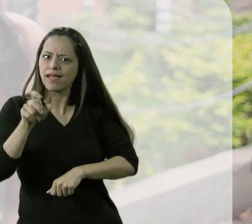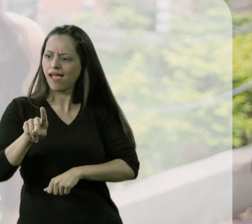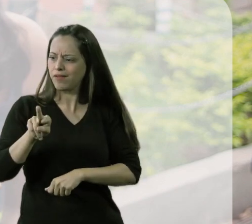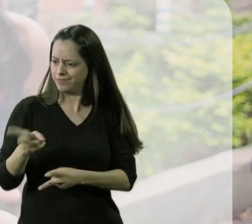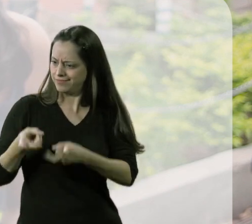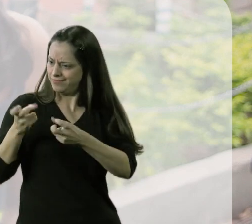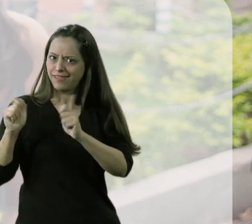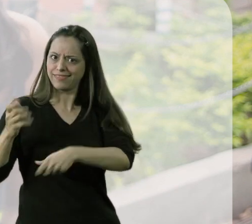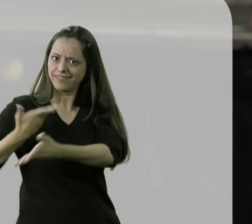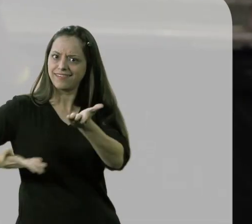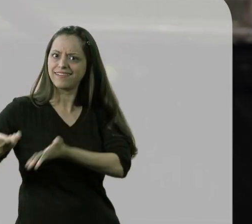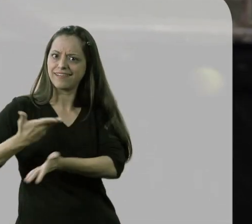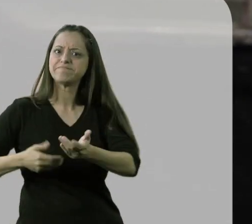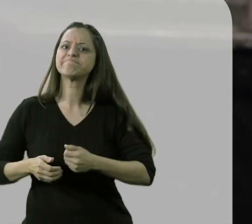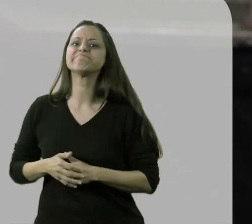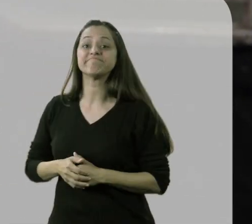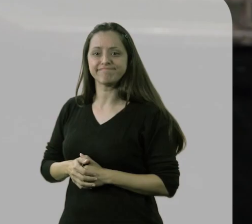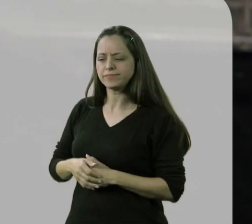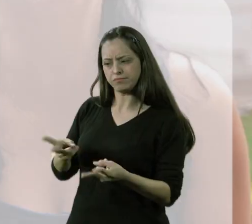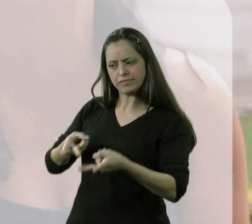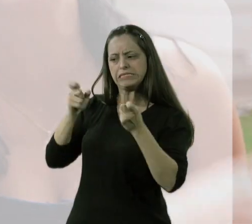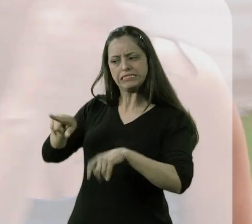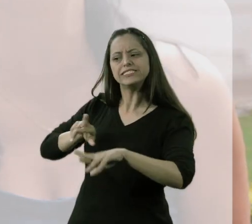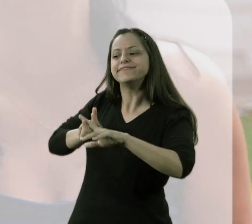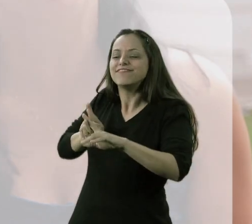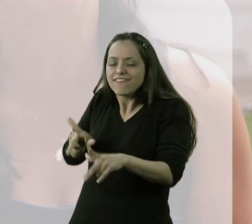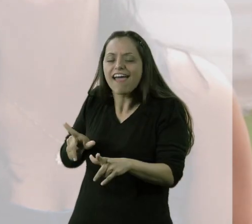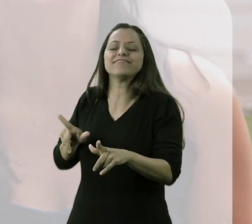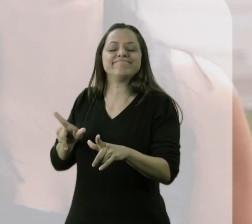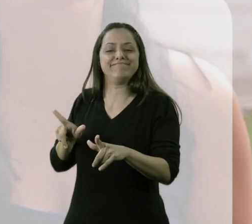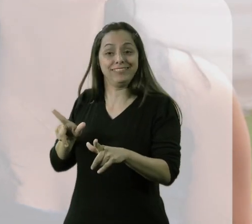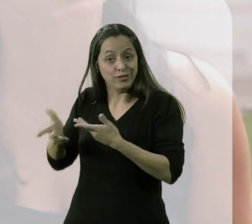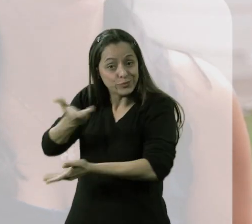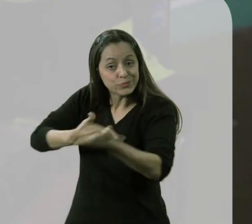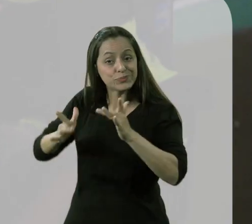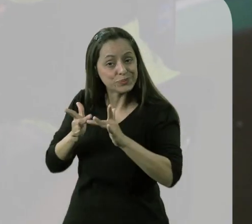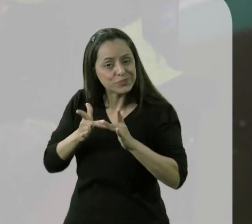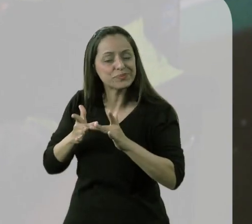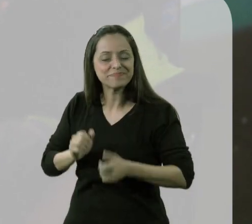to see him doing something different. We noticed a huge difference in his socialization.